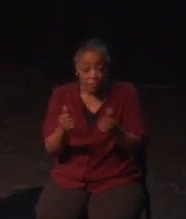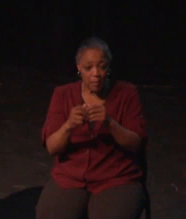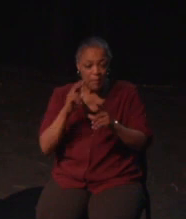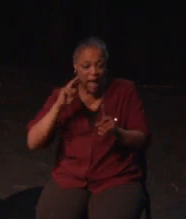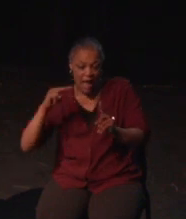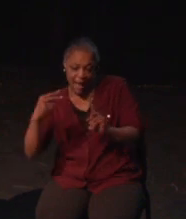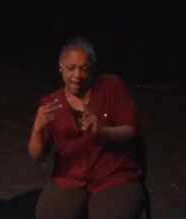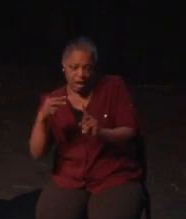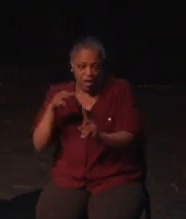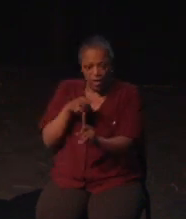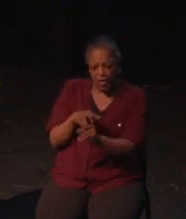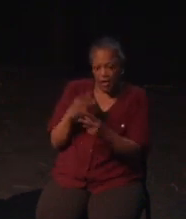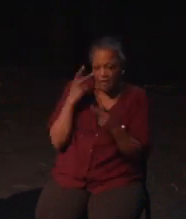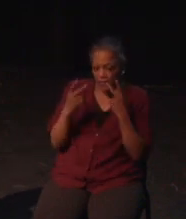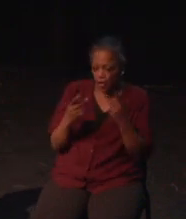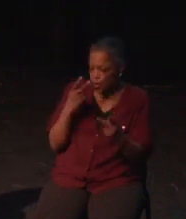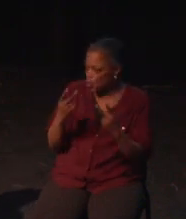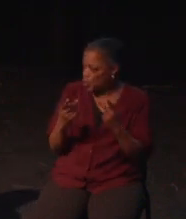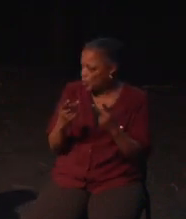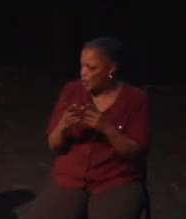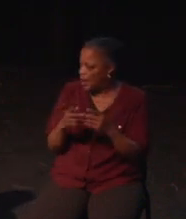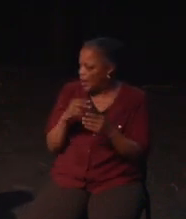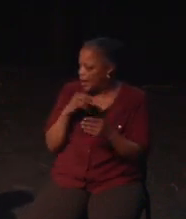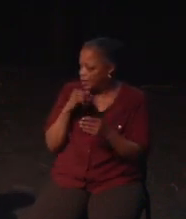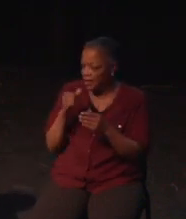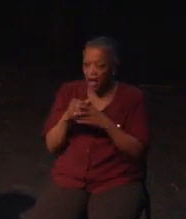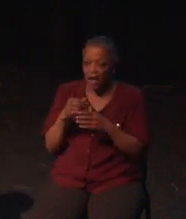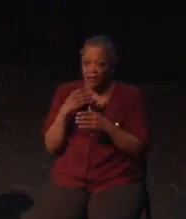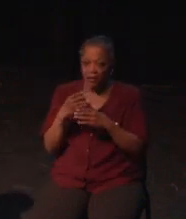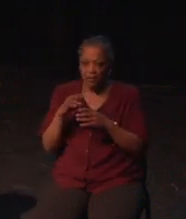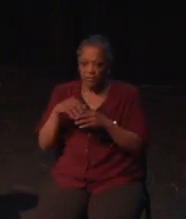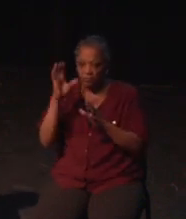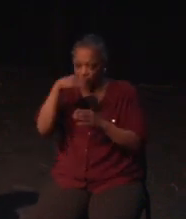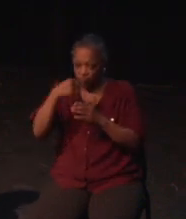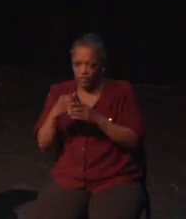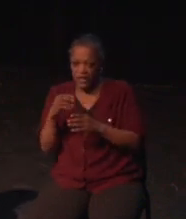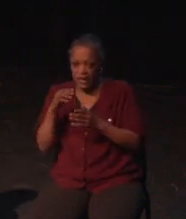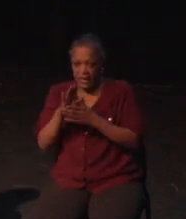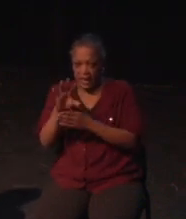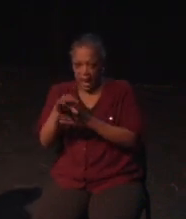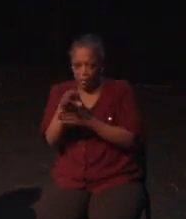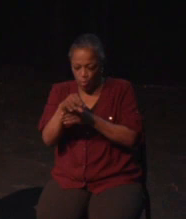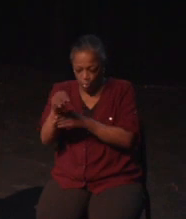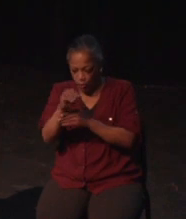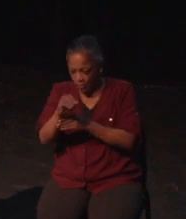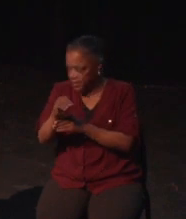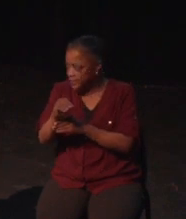As the first brawler I've been able to play in years, like actual years. Was I good at it? No.